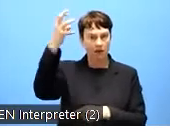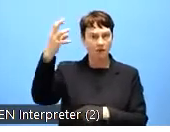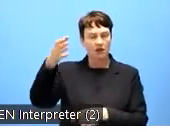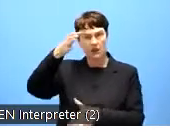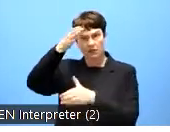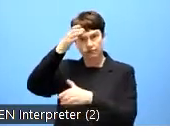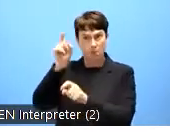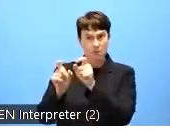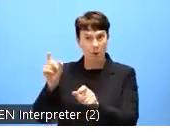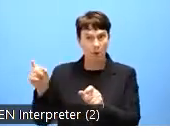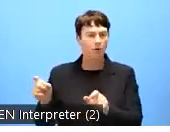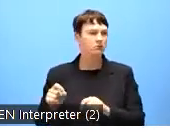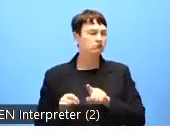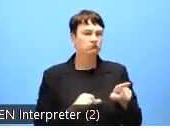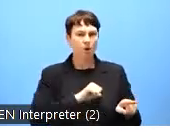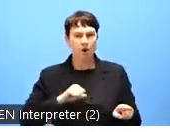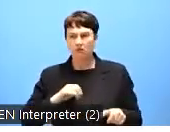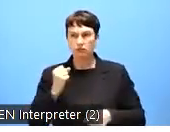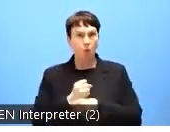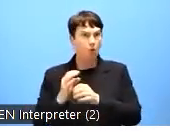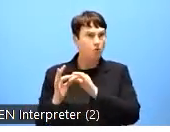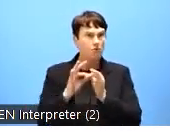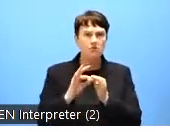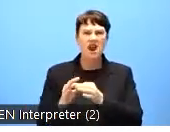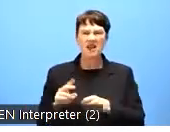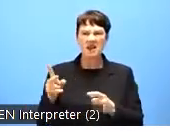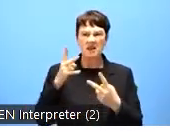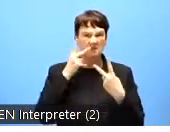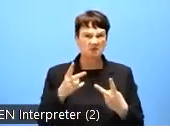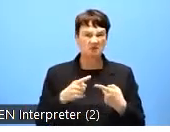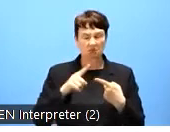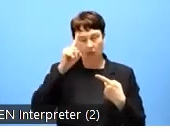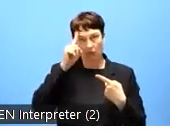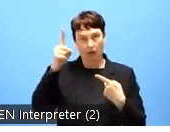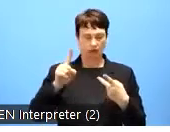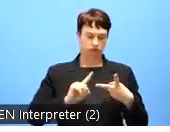practices and ideas and tools and best practice and questions and they join forces through